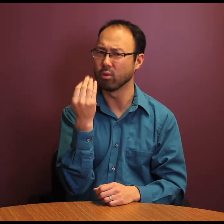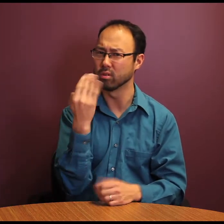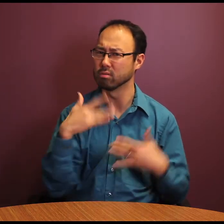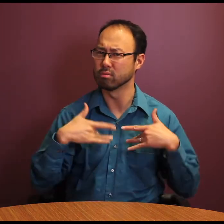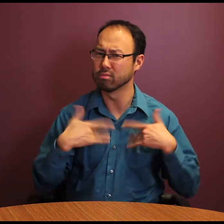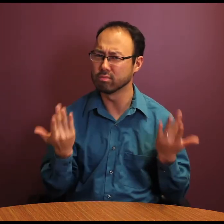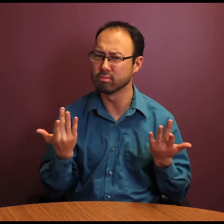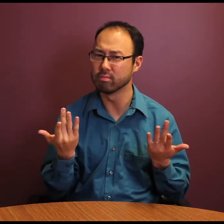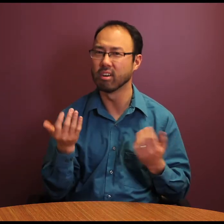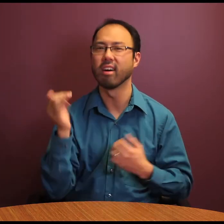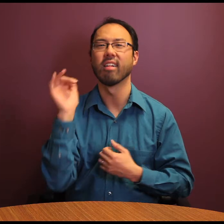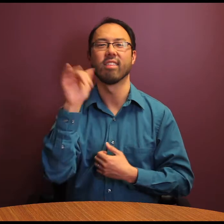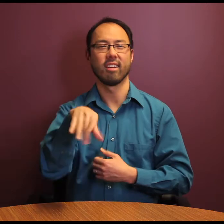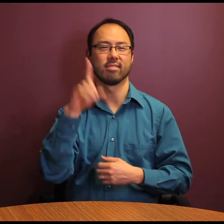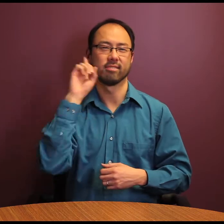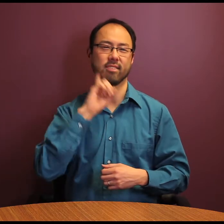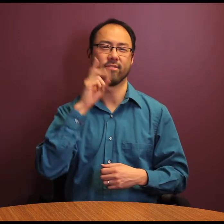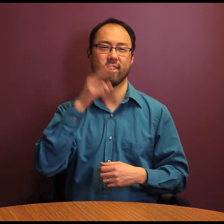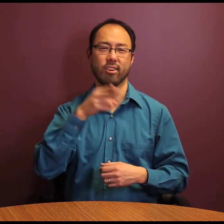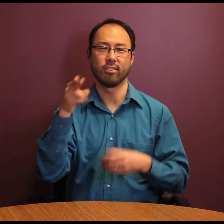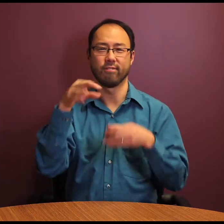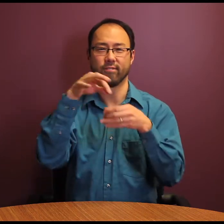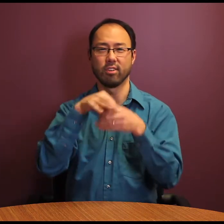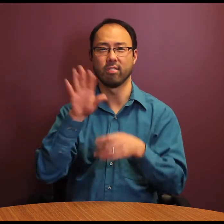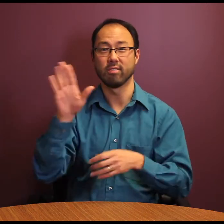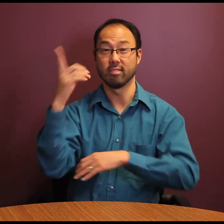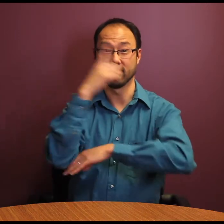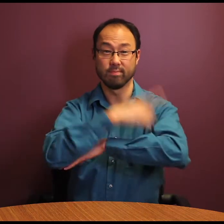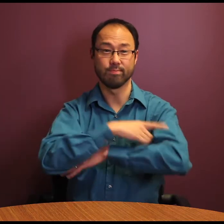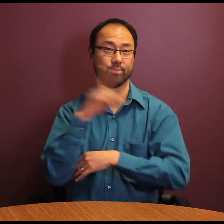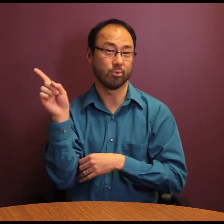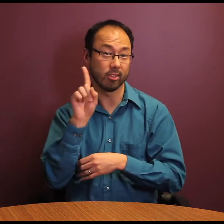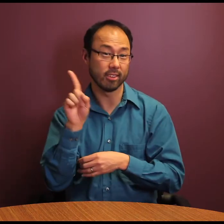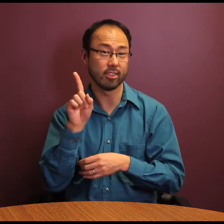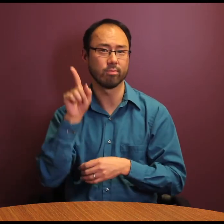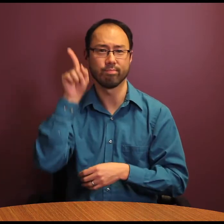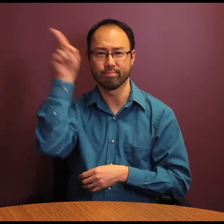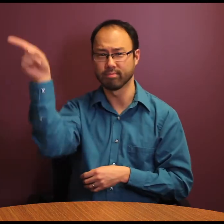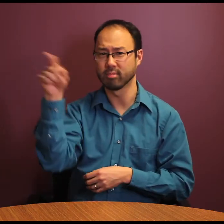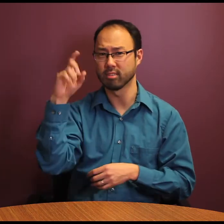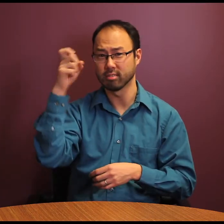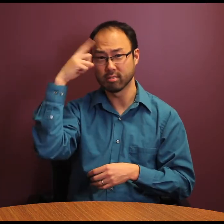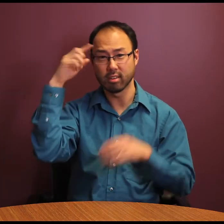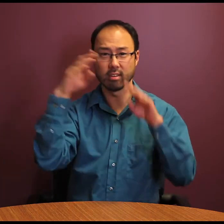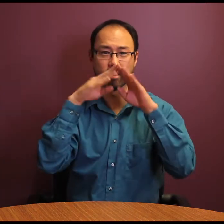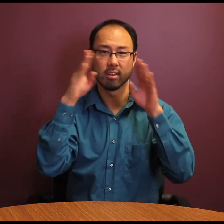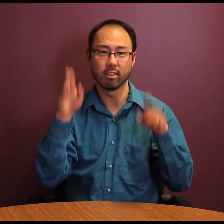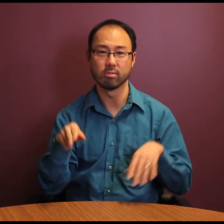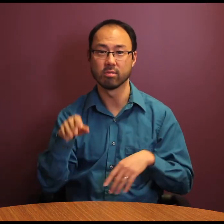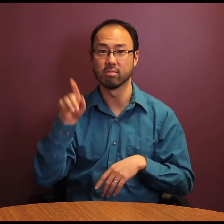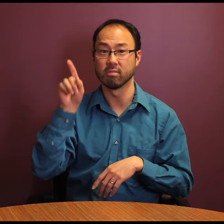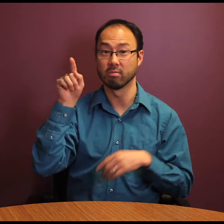Tuesday, April 14th is Deaf and Hard of Hearing Constituents’ Day at the State House!